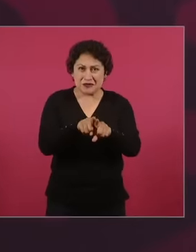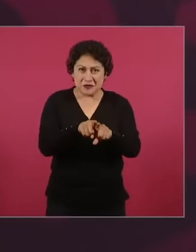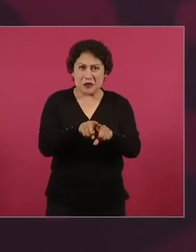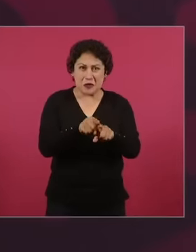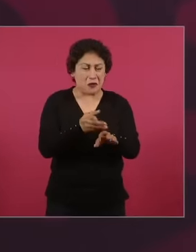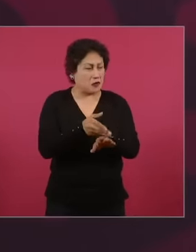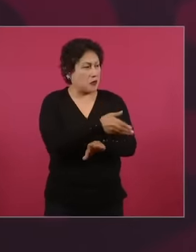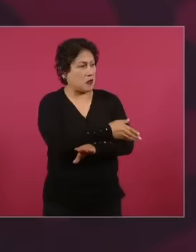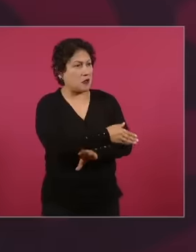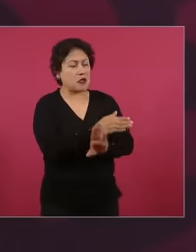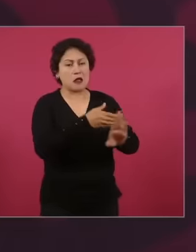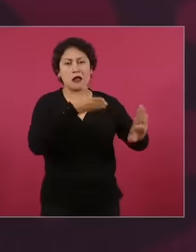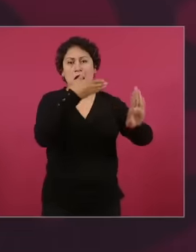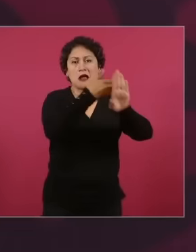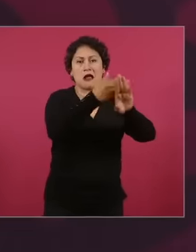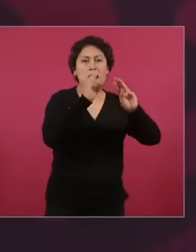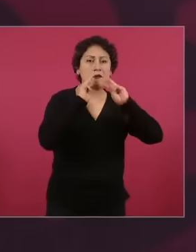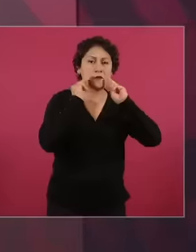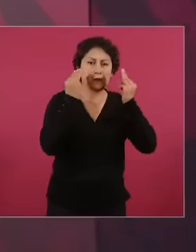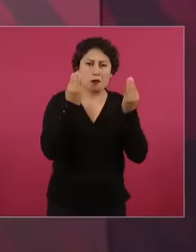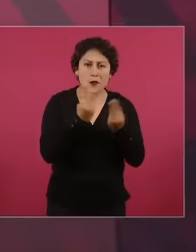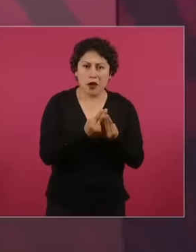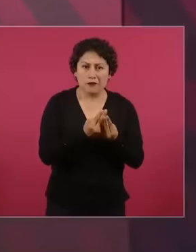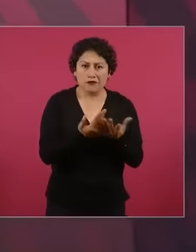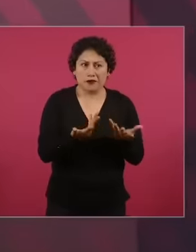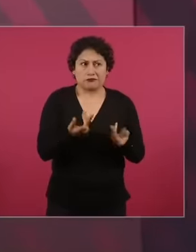the damage caused by the fraud of the